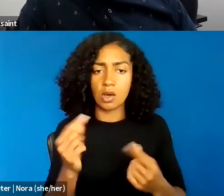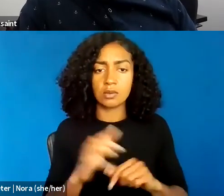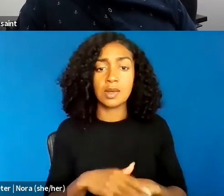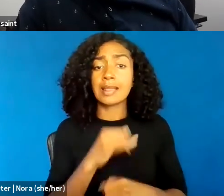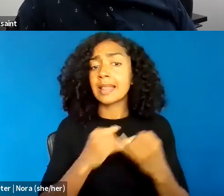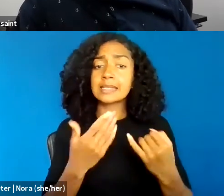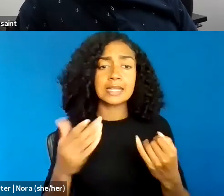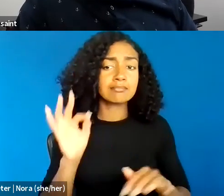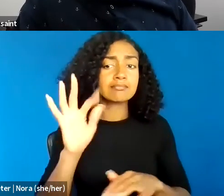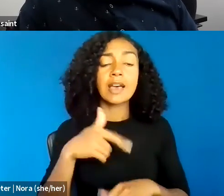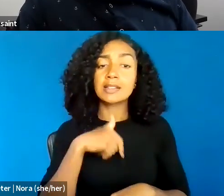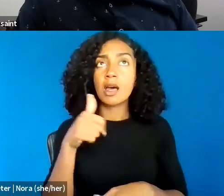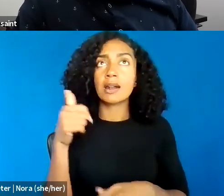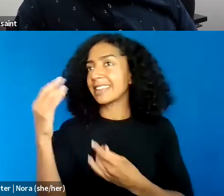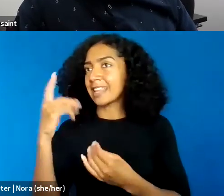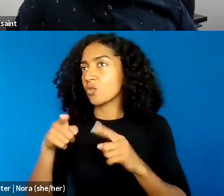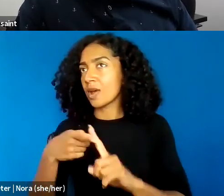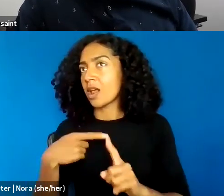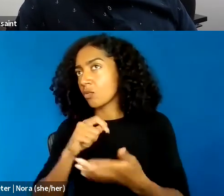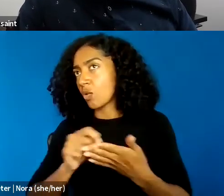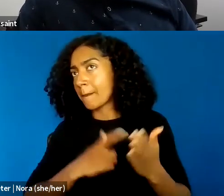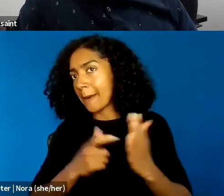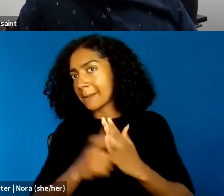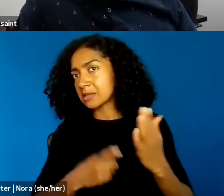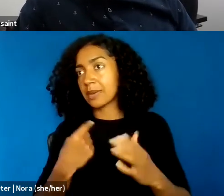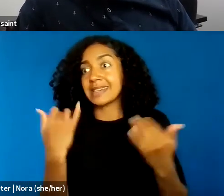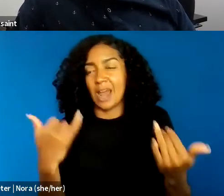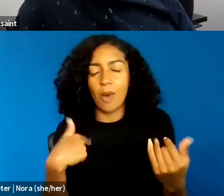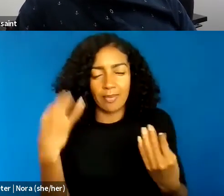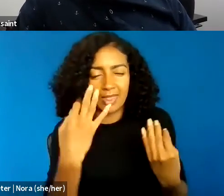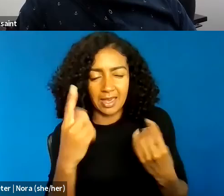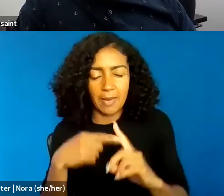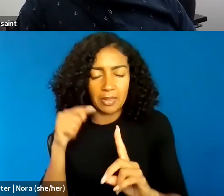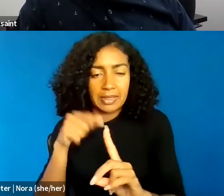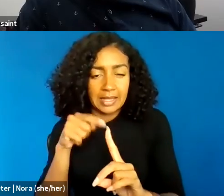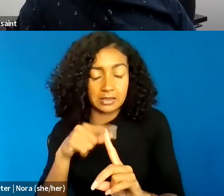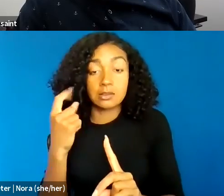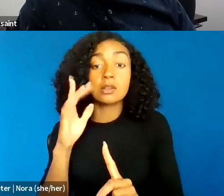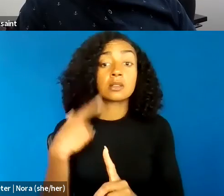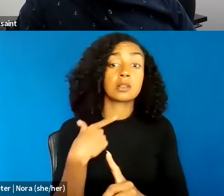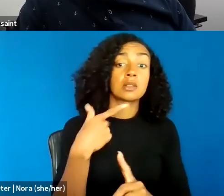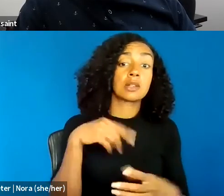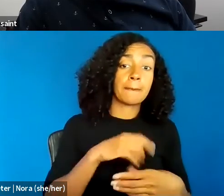but I'm thinking about it now, because in my piece, the word policing is in the title.